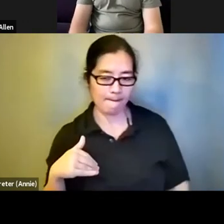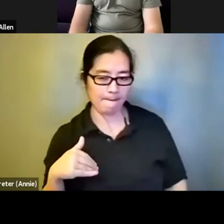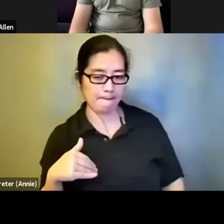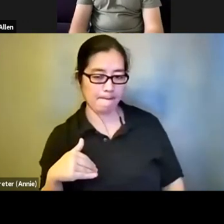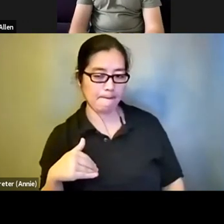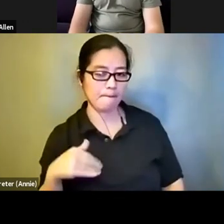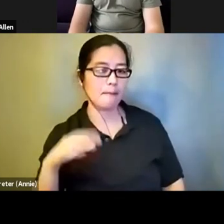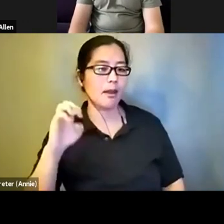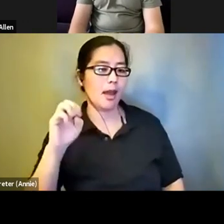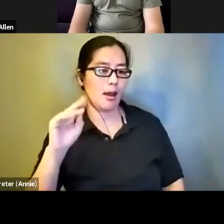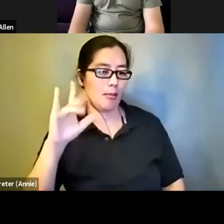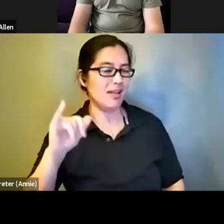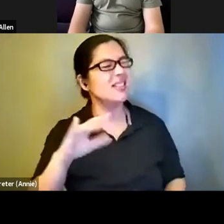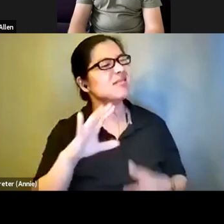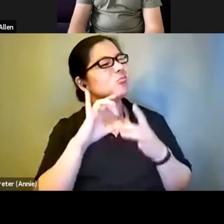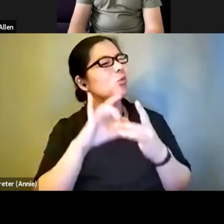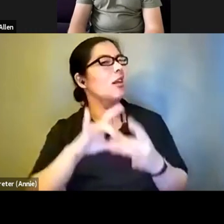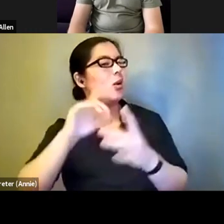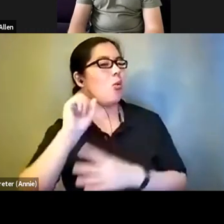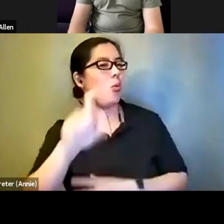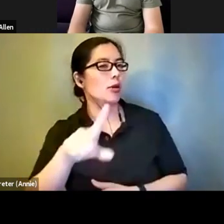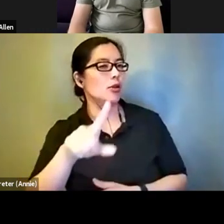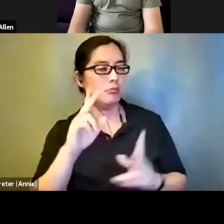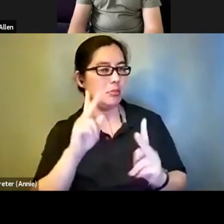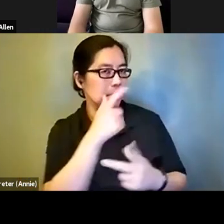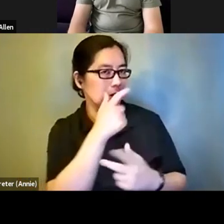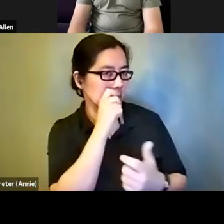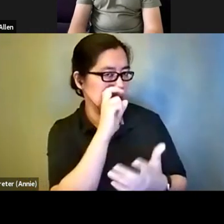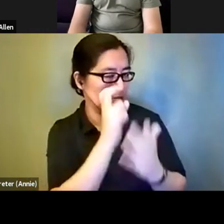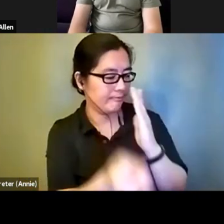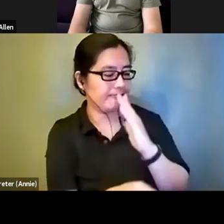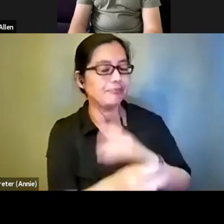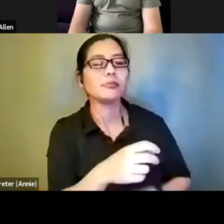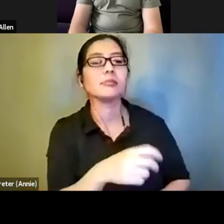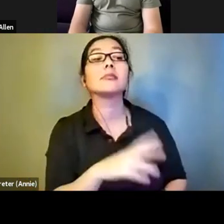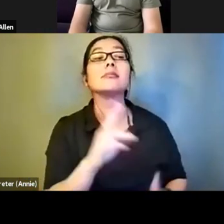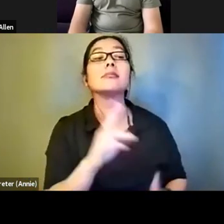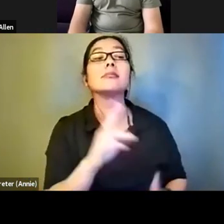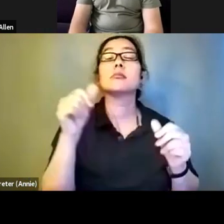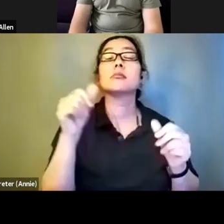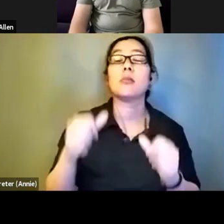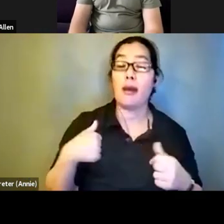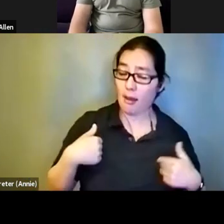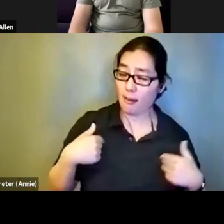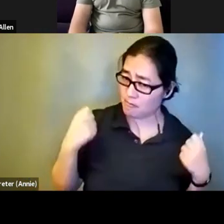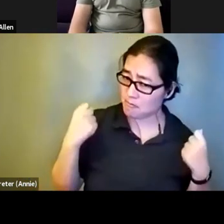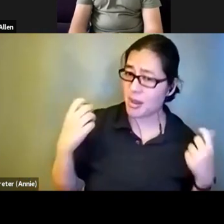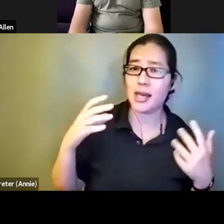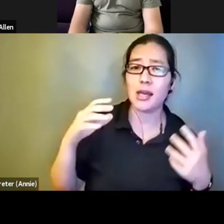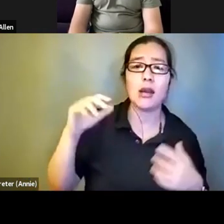wanting to dive in. Somebody posed they have a lot of audio description and voice acting experience.